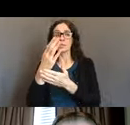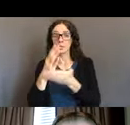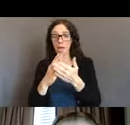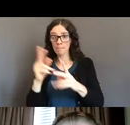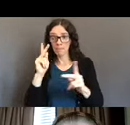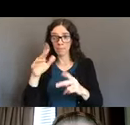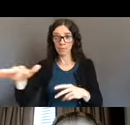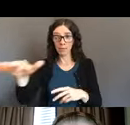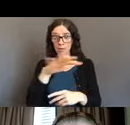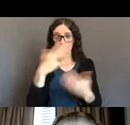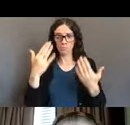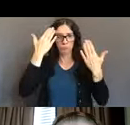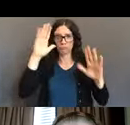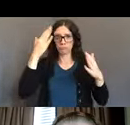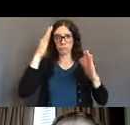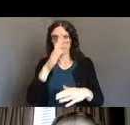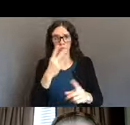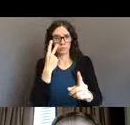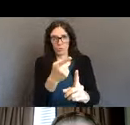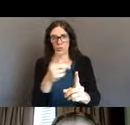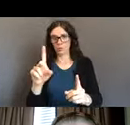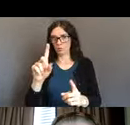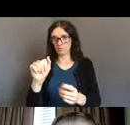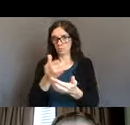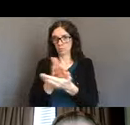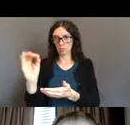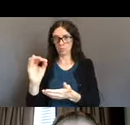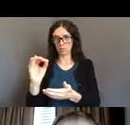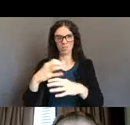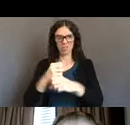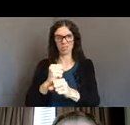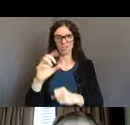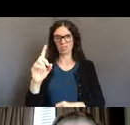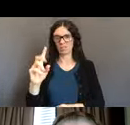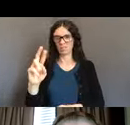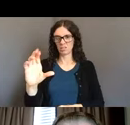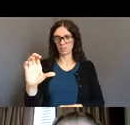I wanted to give a little introduction. We have been in existence since the 1970s